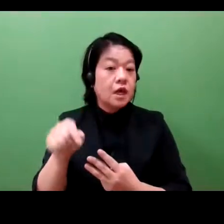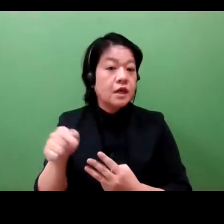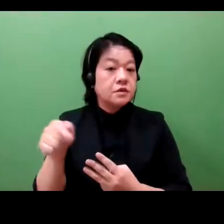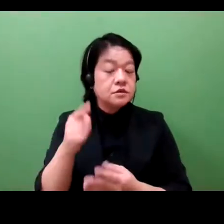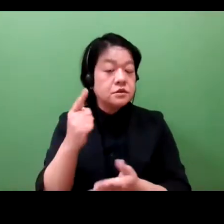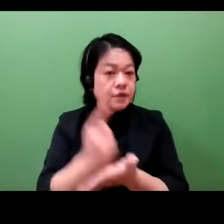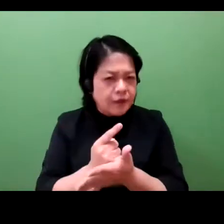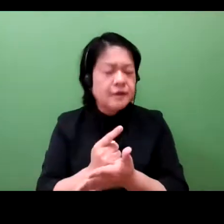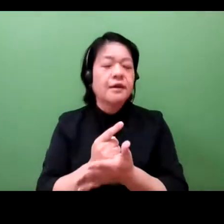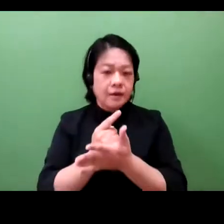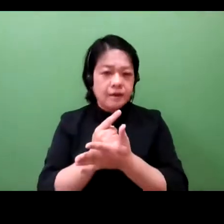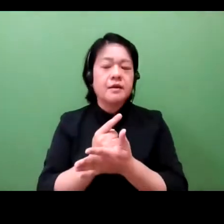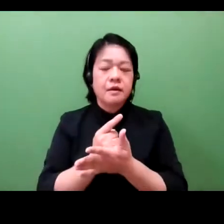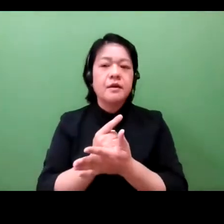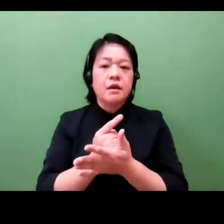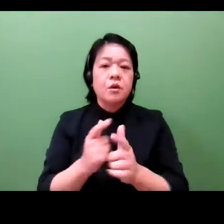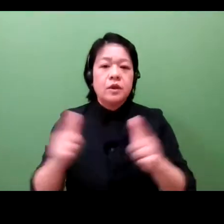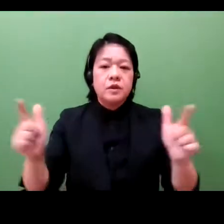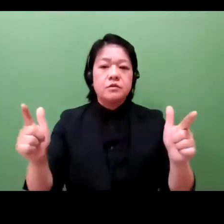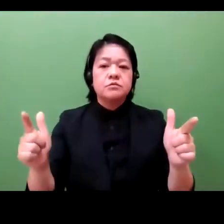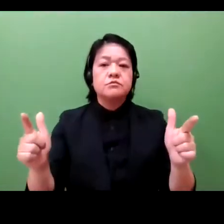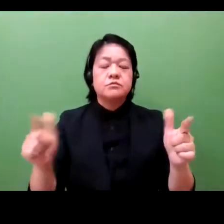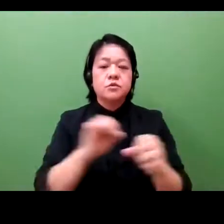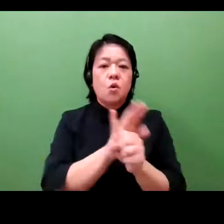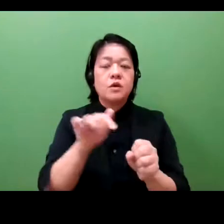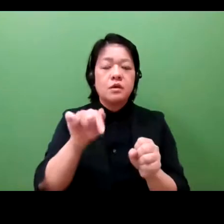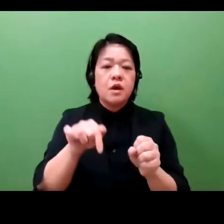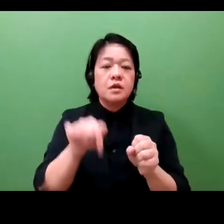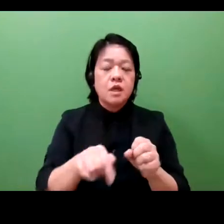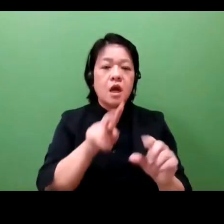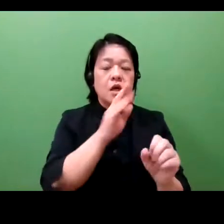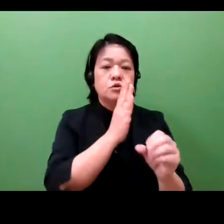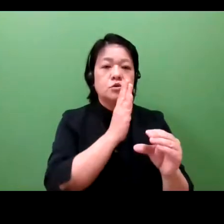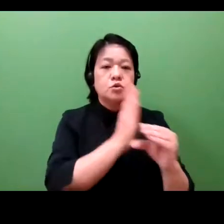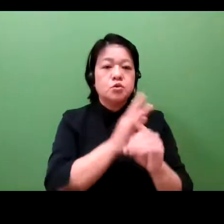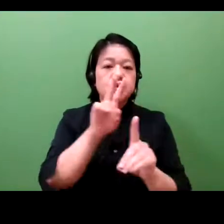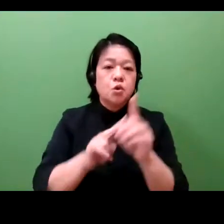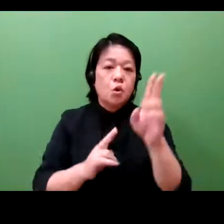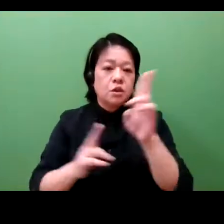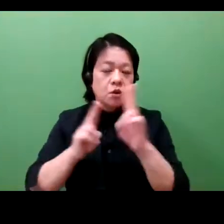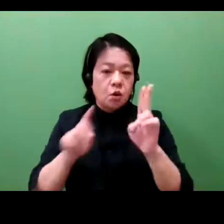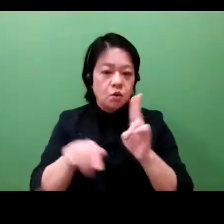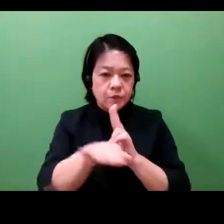sized enterprises rise to the occasion to provide a host of medical technologies